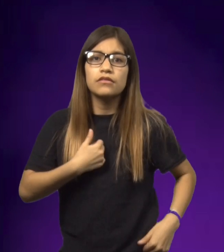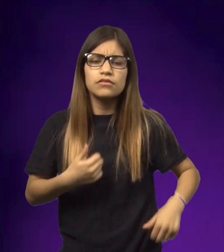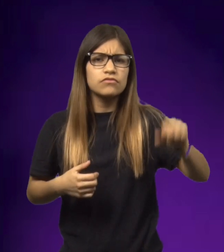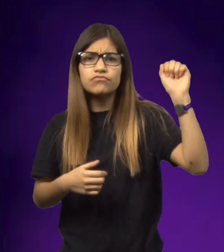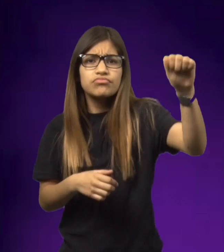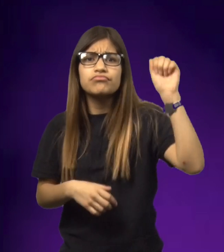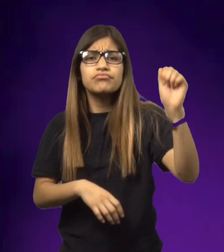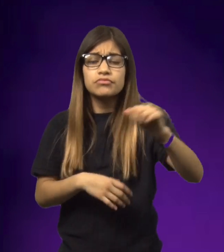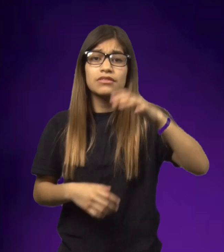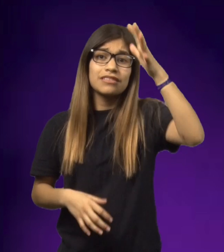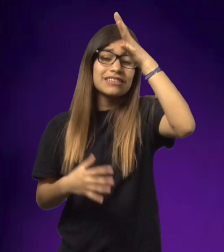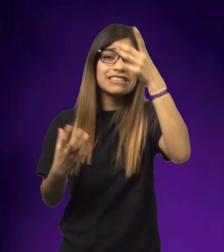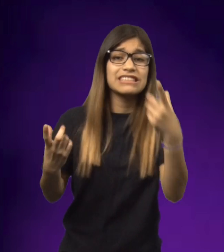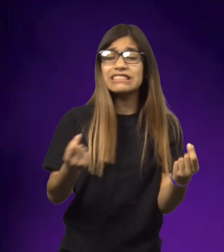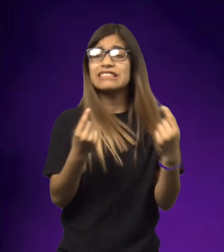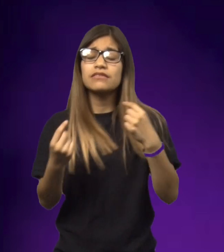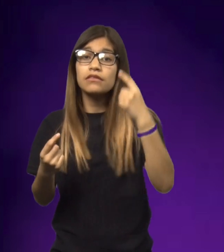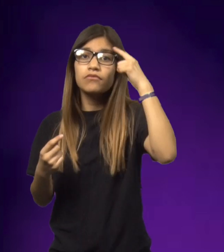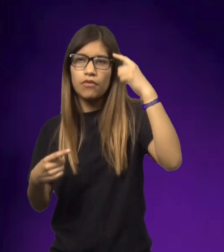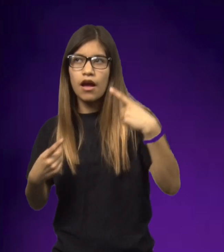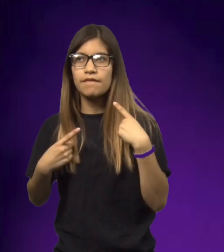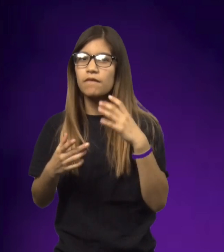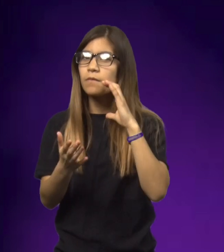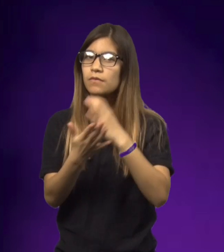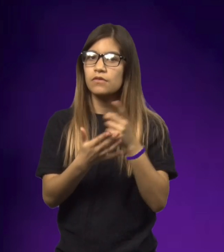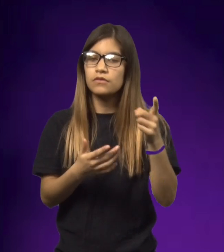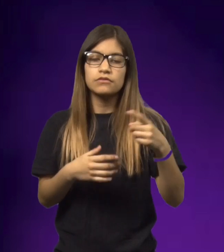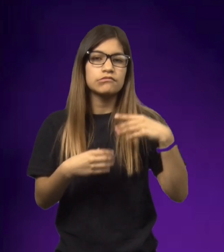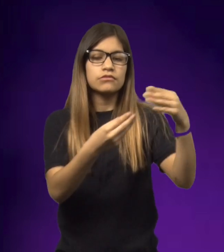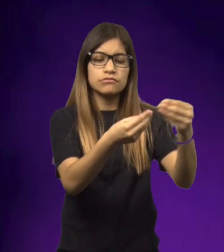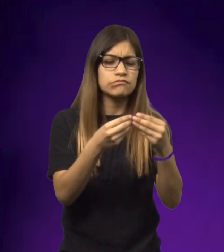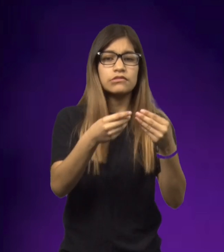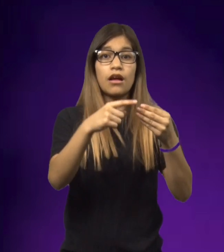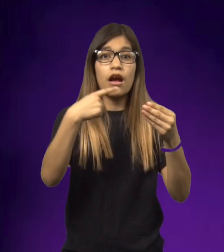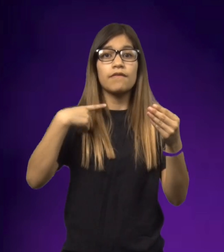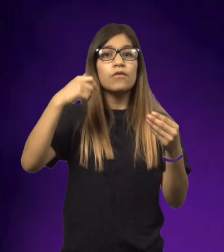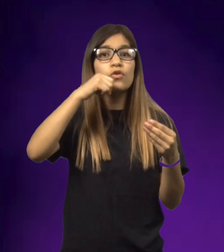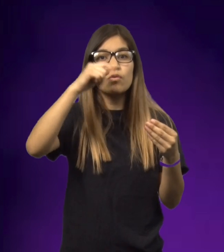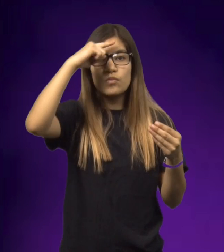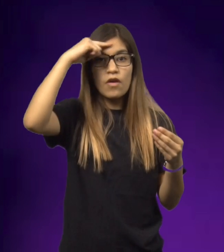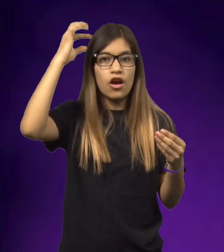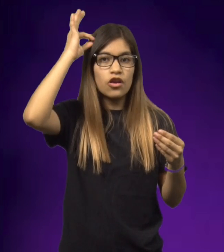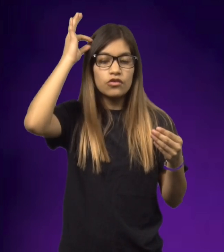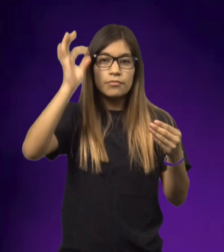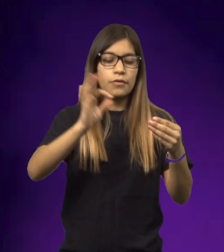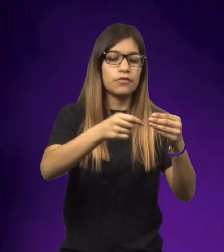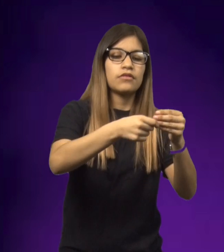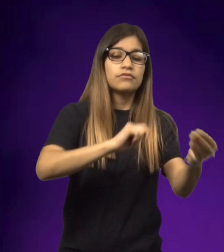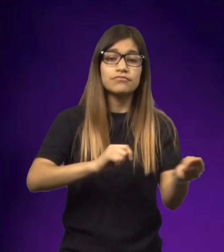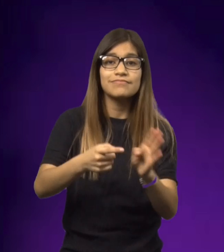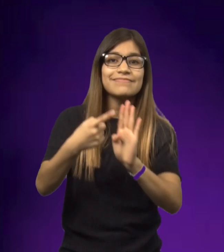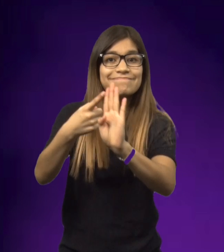The soldiers came knocking at the door. Dad, wondering what to do realized he had a picture and it has a girl with black hair it.